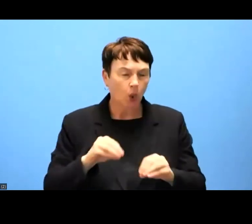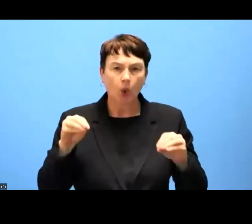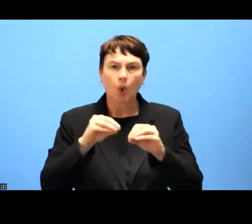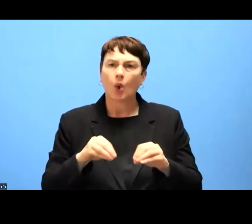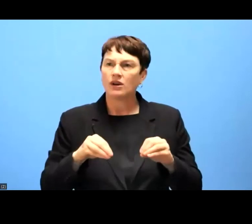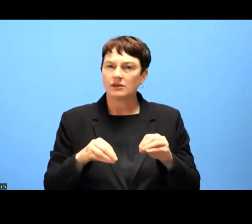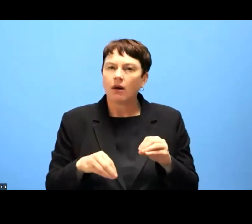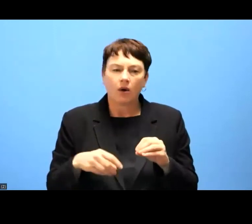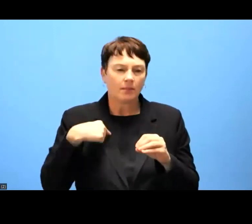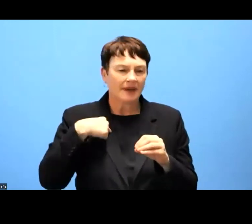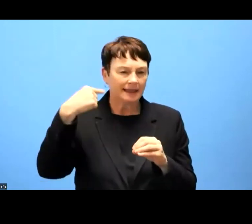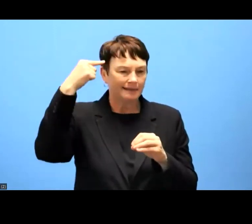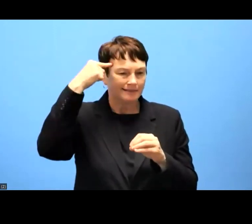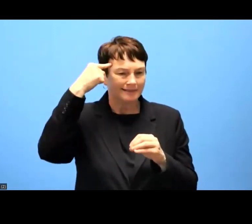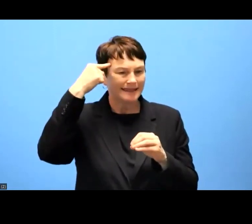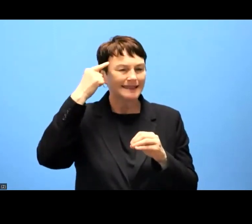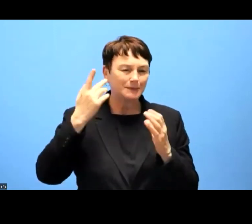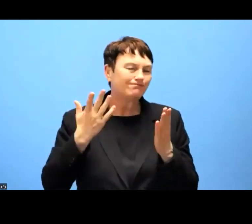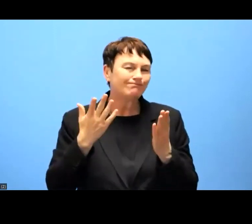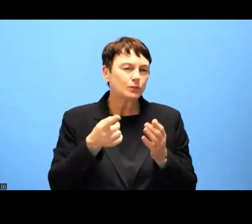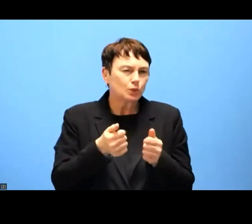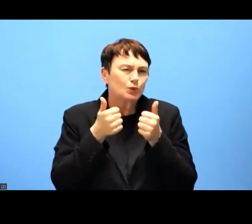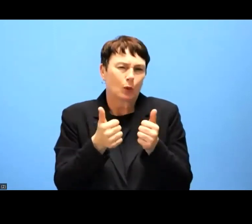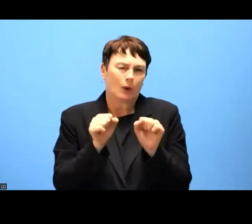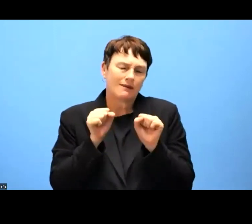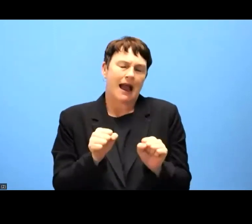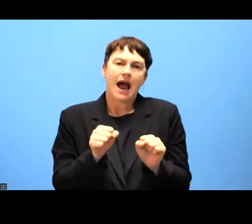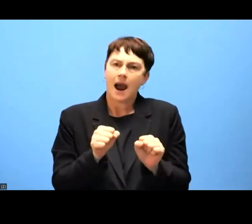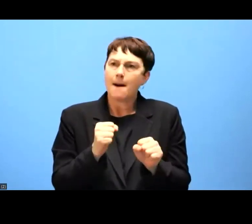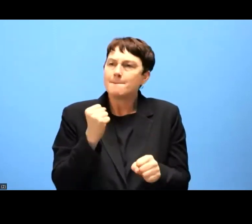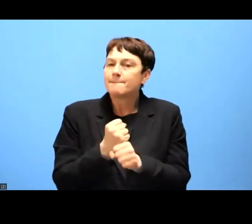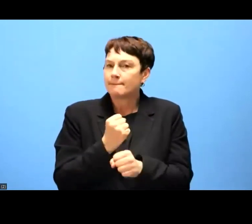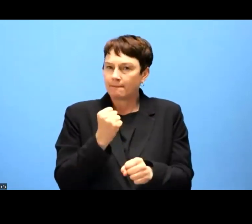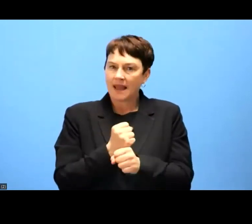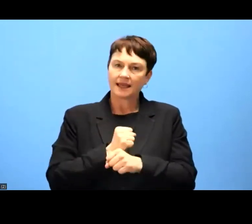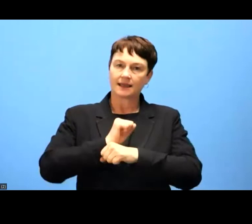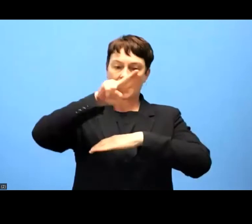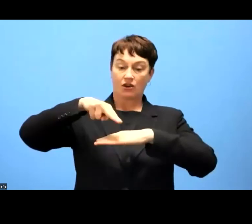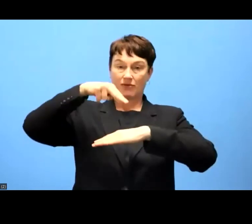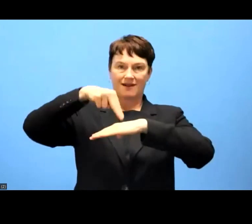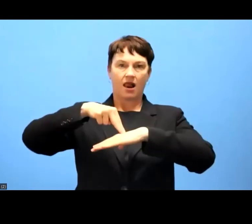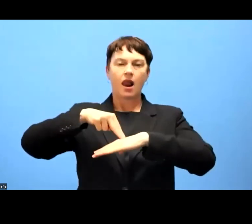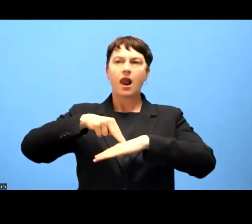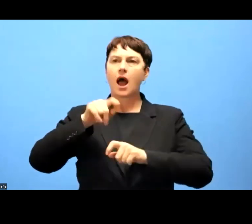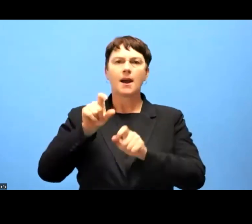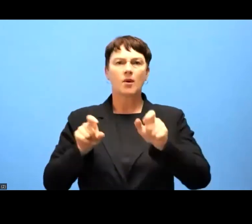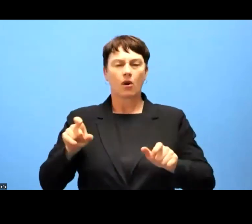vague and created many confusion at national level, and therefore, we thought, okay, what